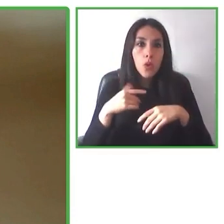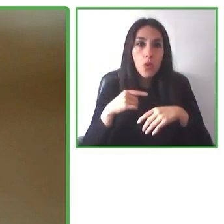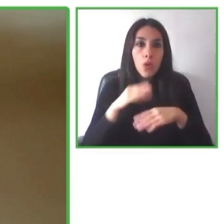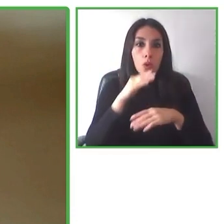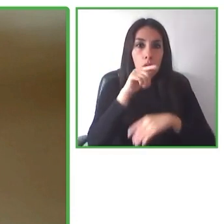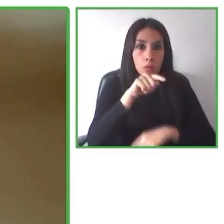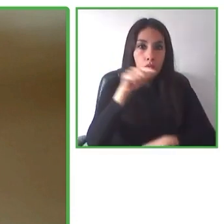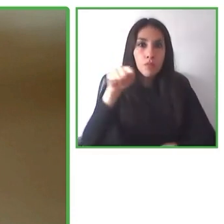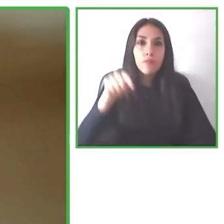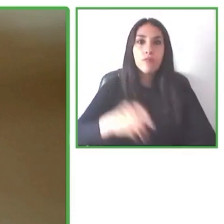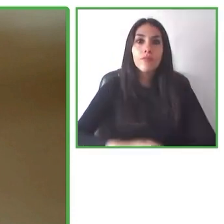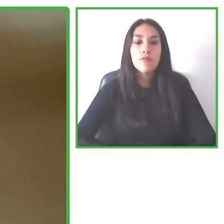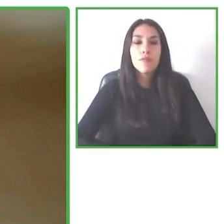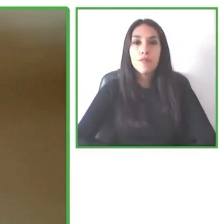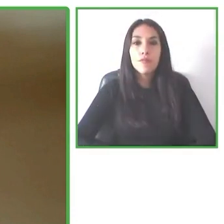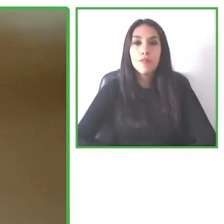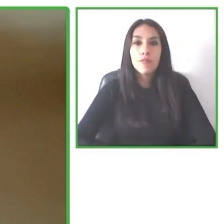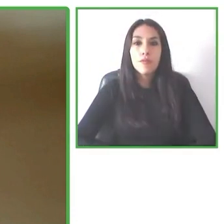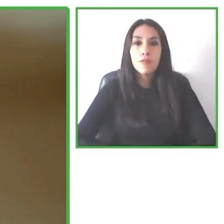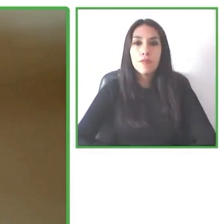the accessibility by his own initiative.